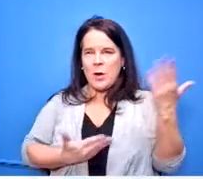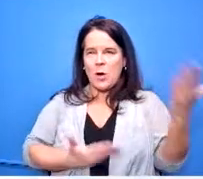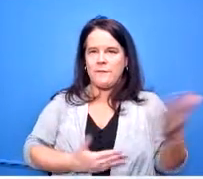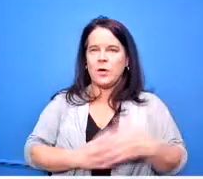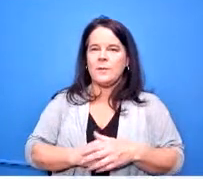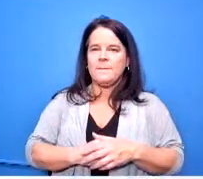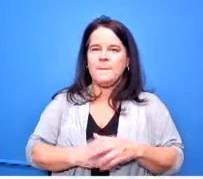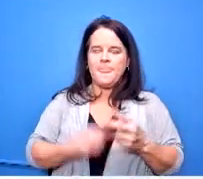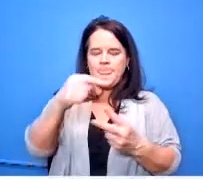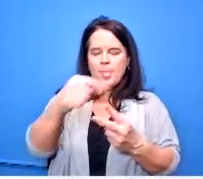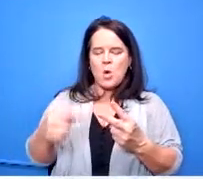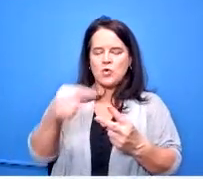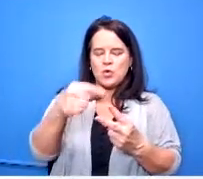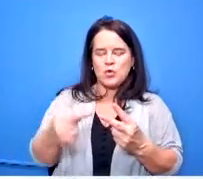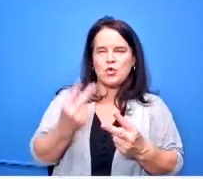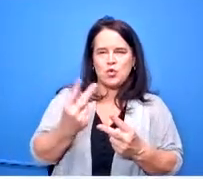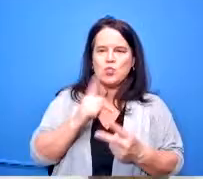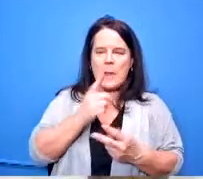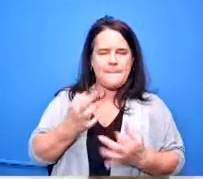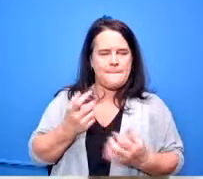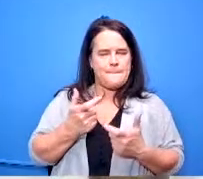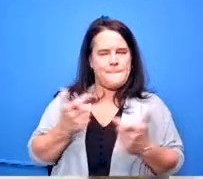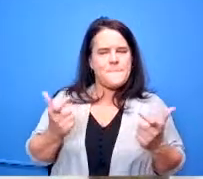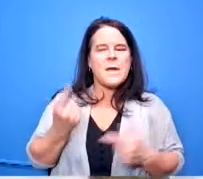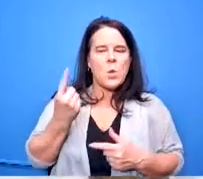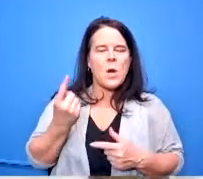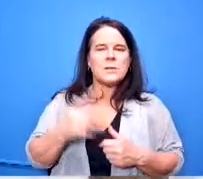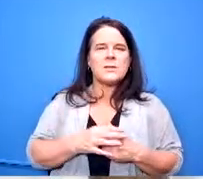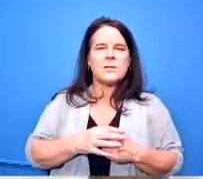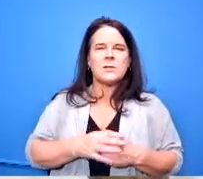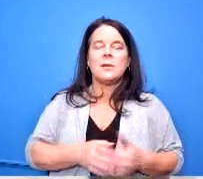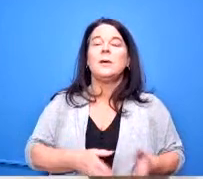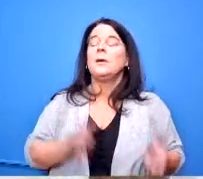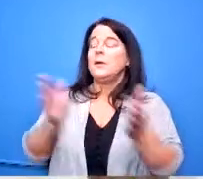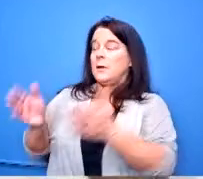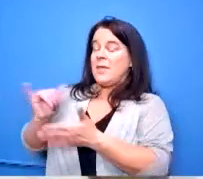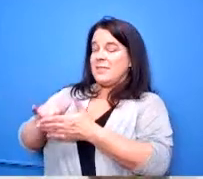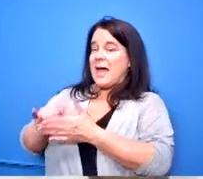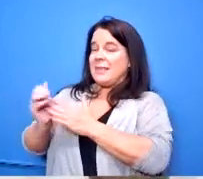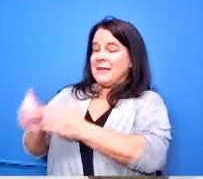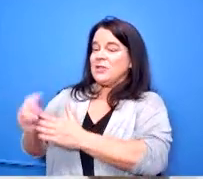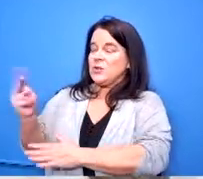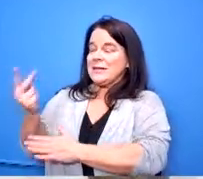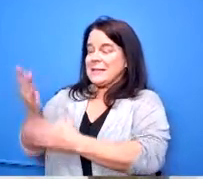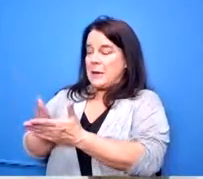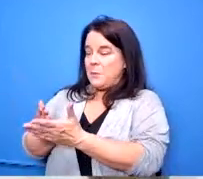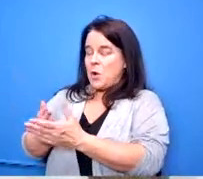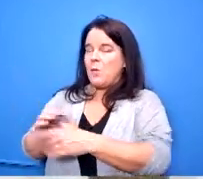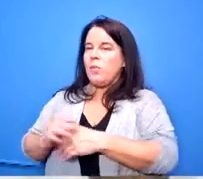i i hear and that that goes to the second part because that is something i see i know we have um